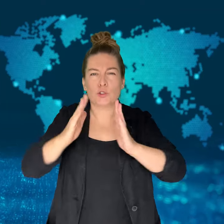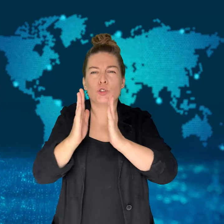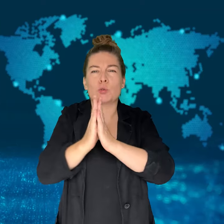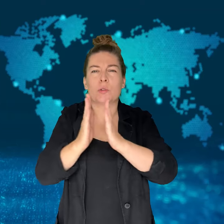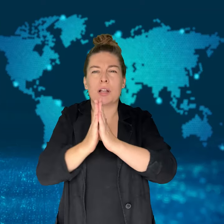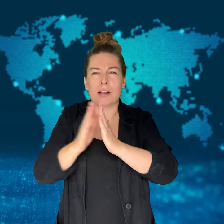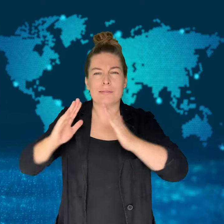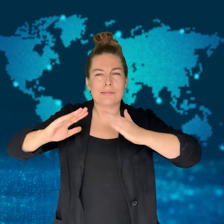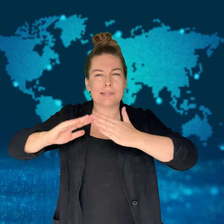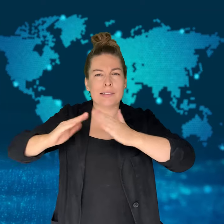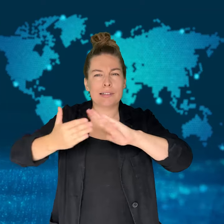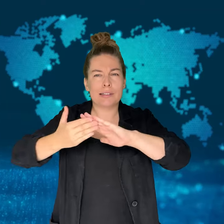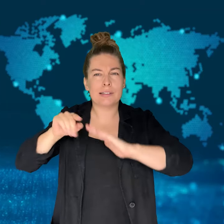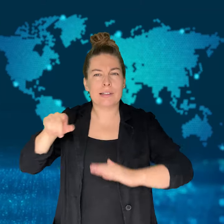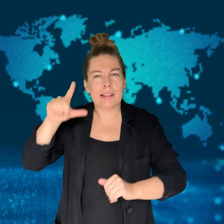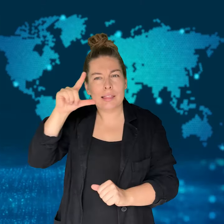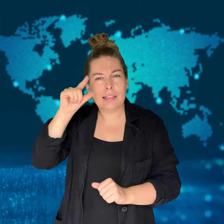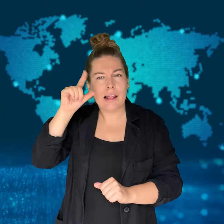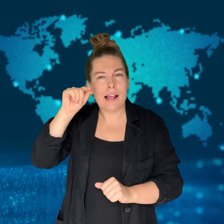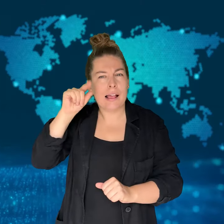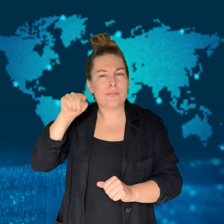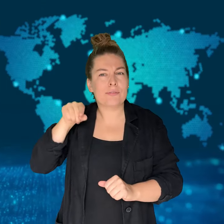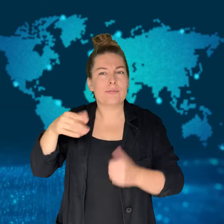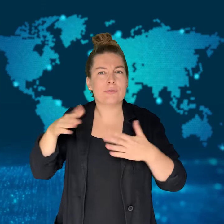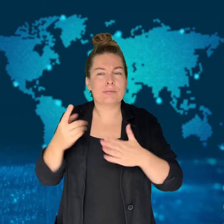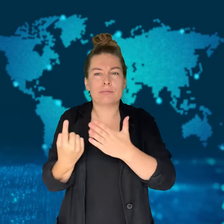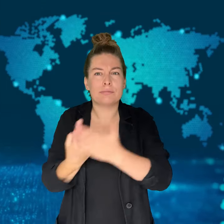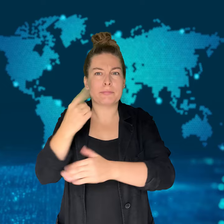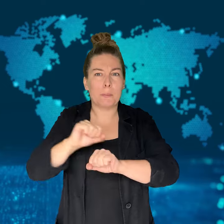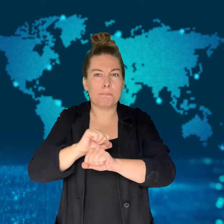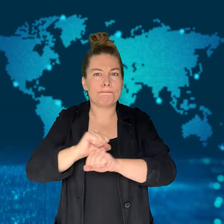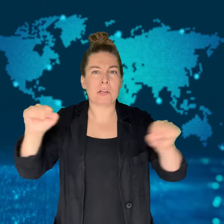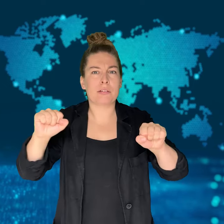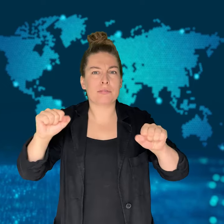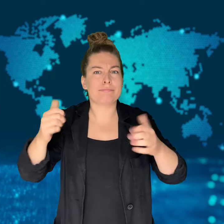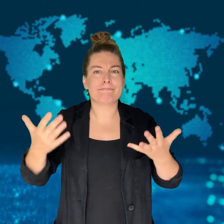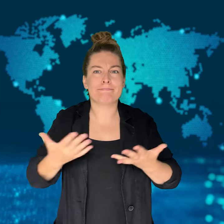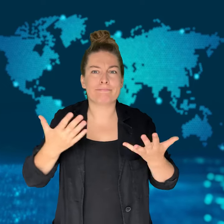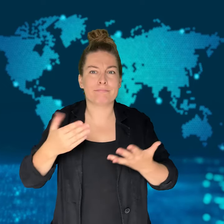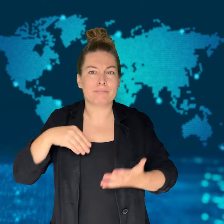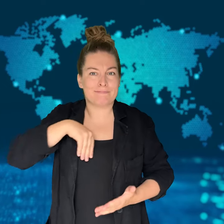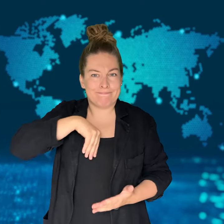One hour prior to Netanyahu's meeting regarding the ceasefire,